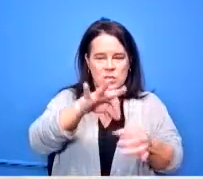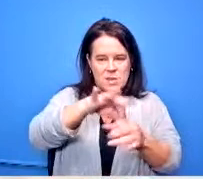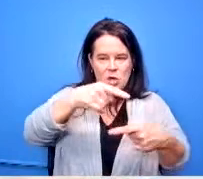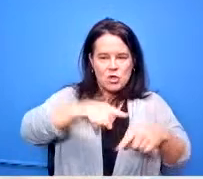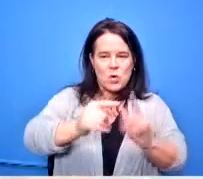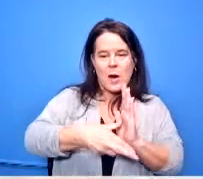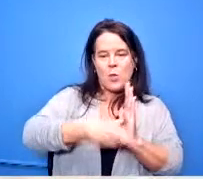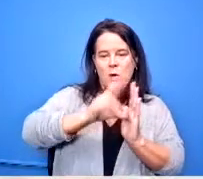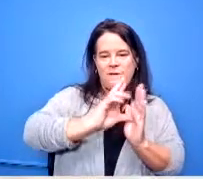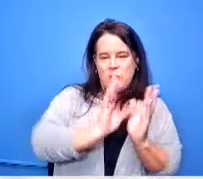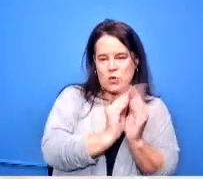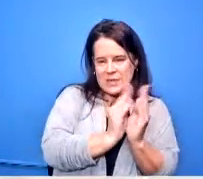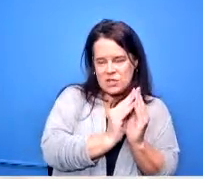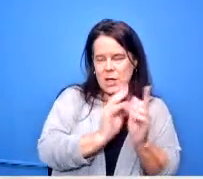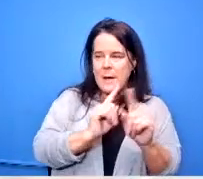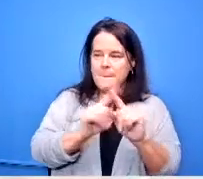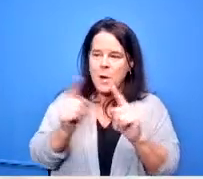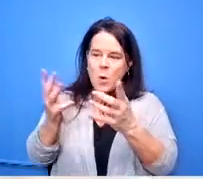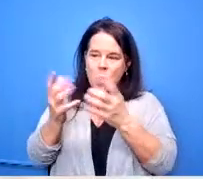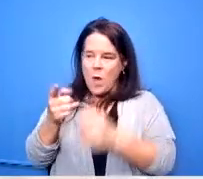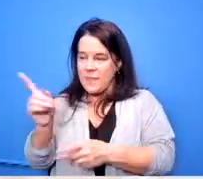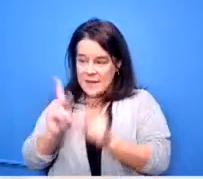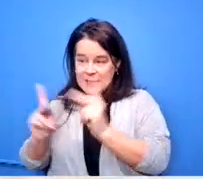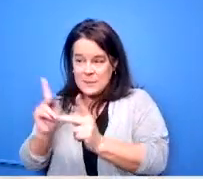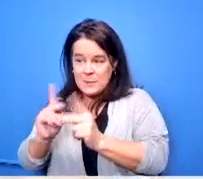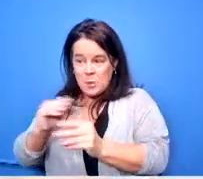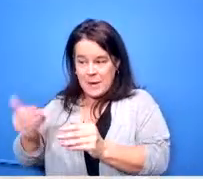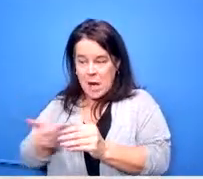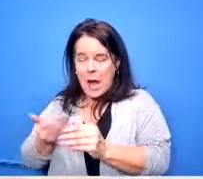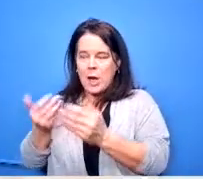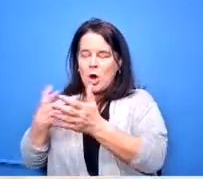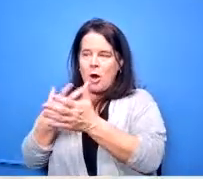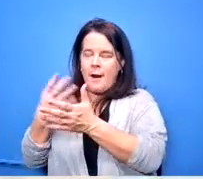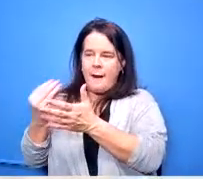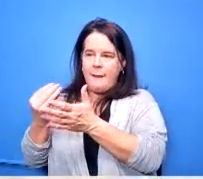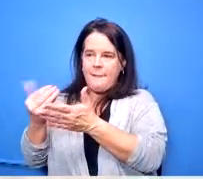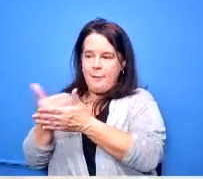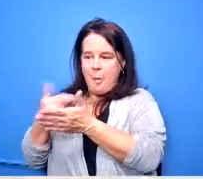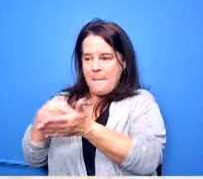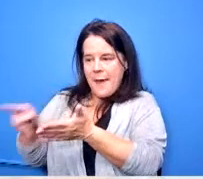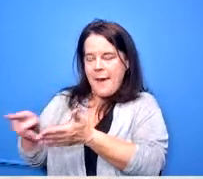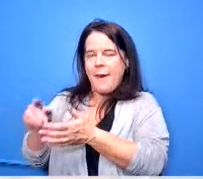these people be able to be paid because they will have completed two weeks worth of work uh by the